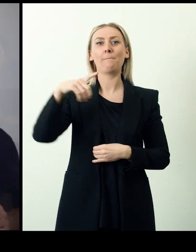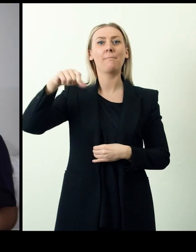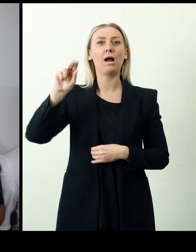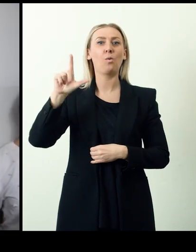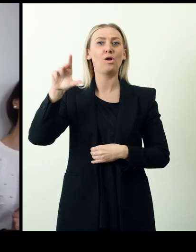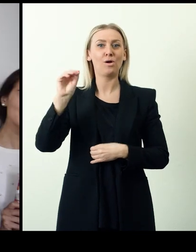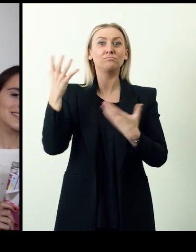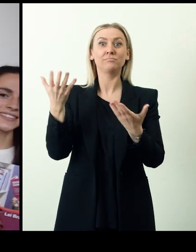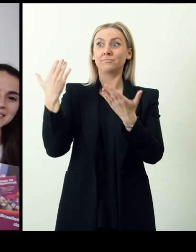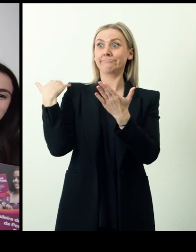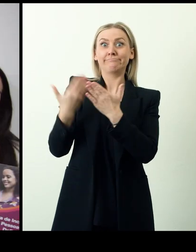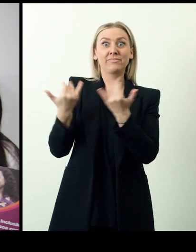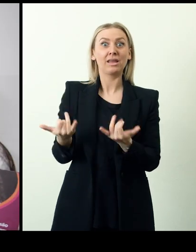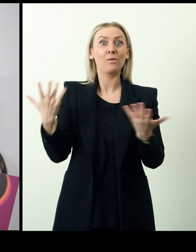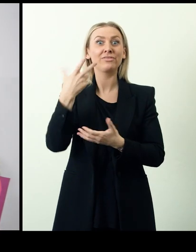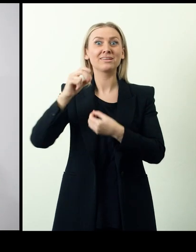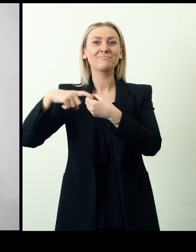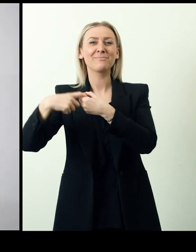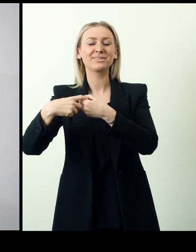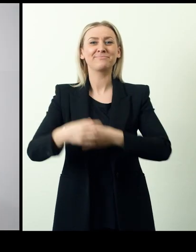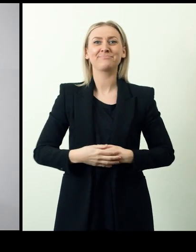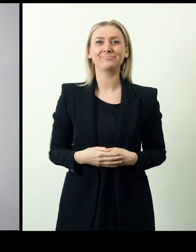Paulo City Council, and in 2022, the group had 30 members.